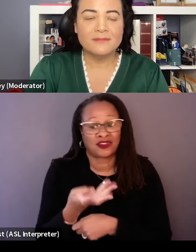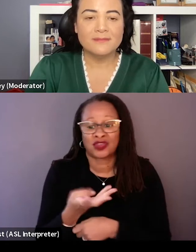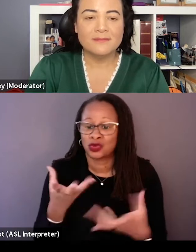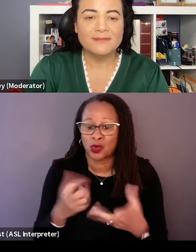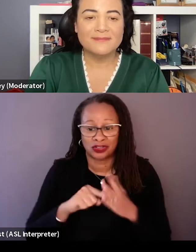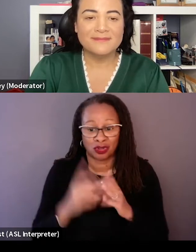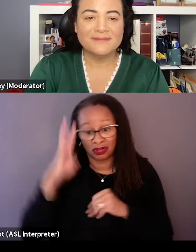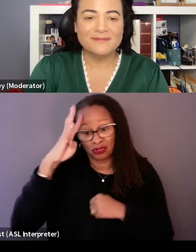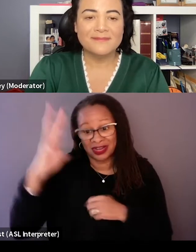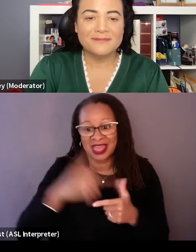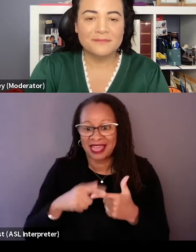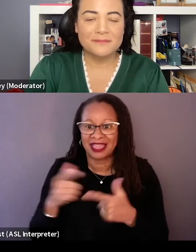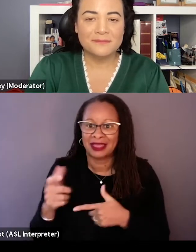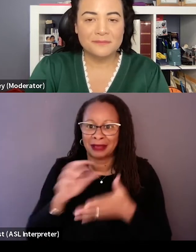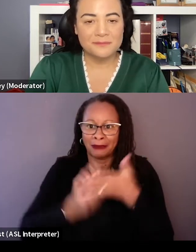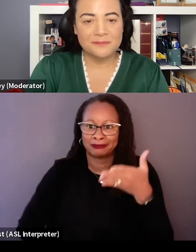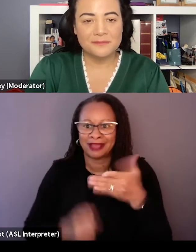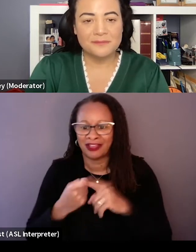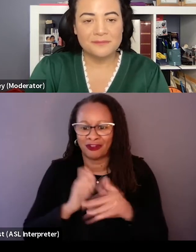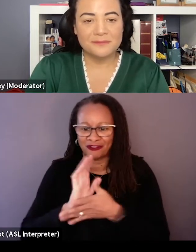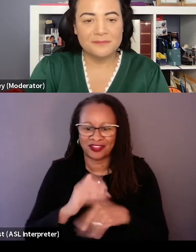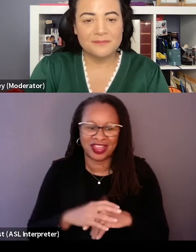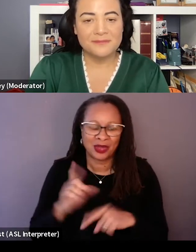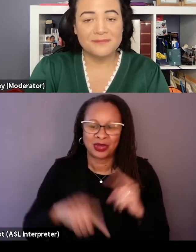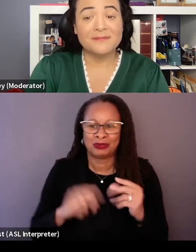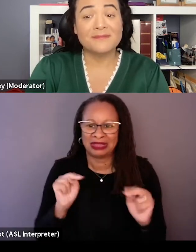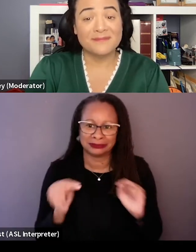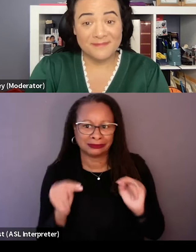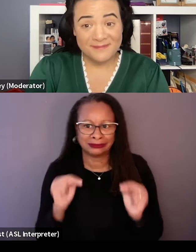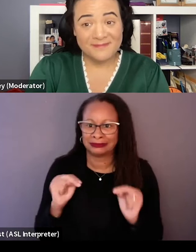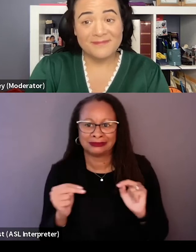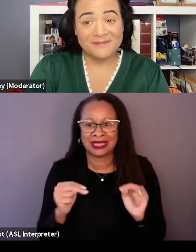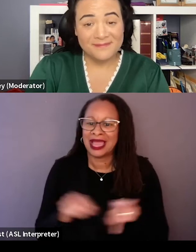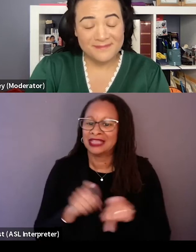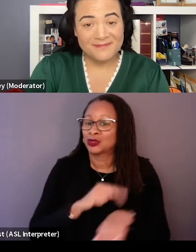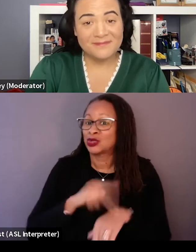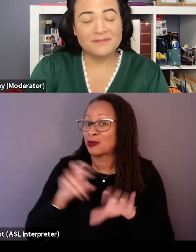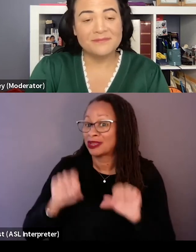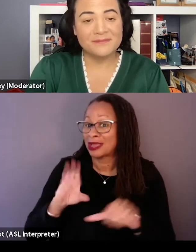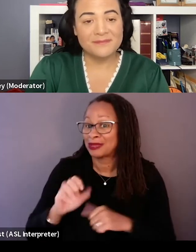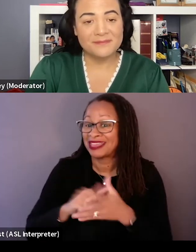and then take it out of your film. We couldn't be as nimble as we normally are in the edit base.